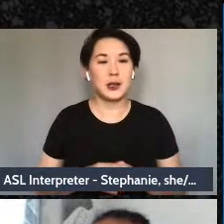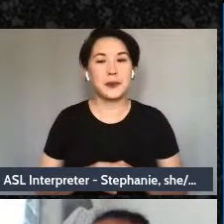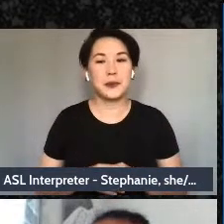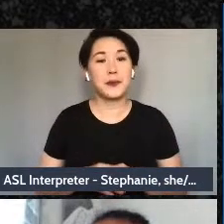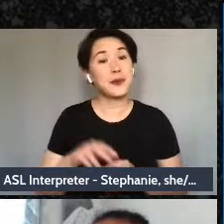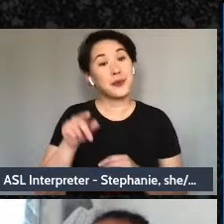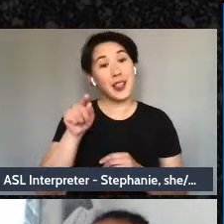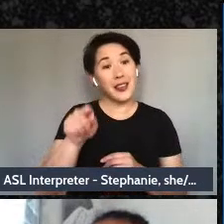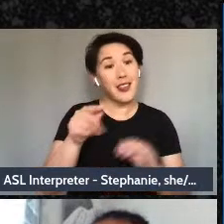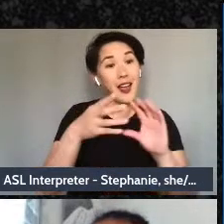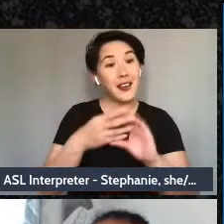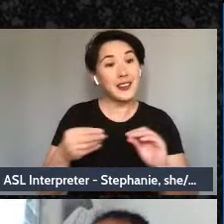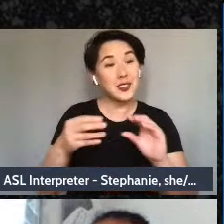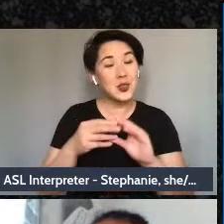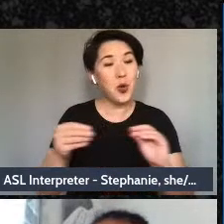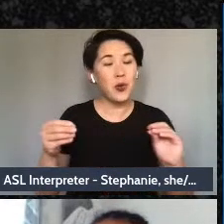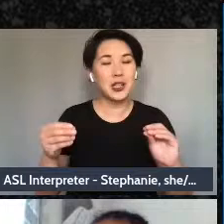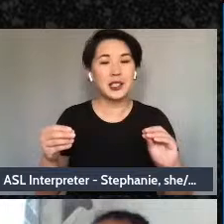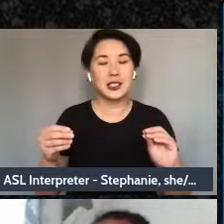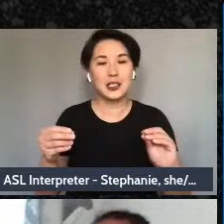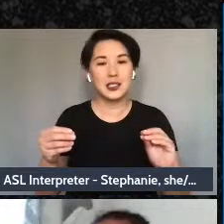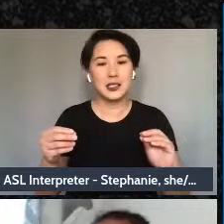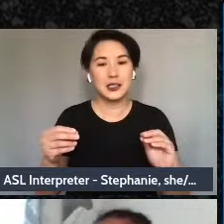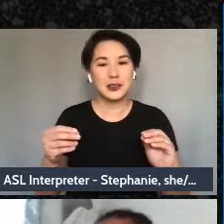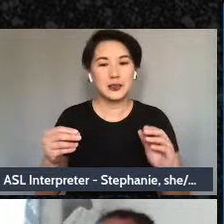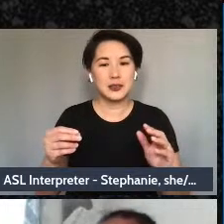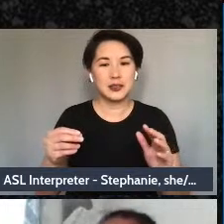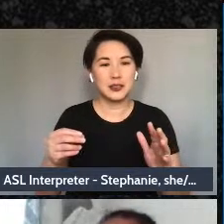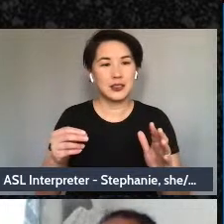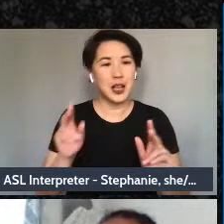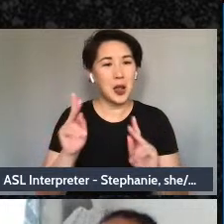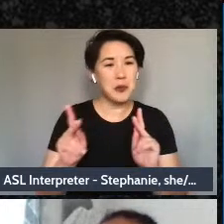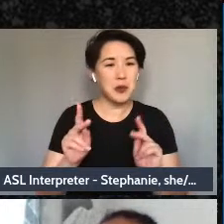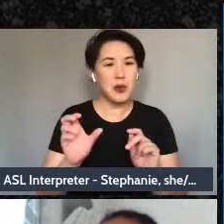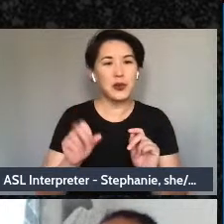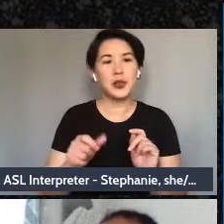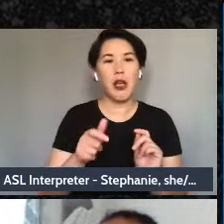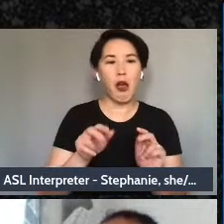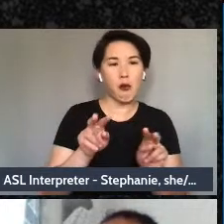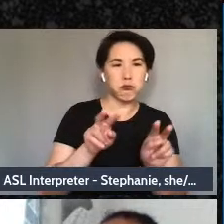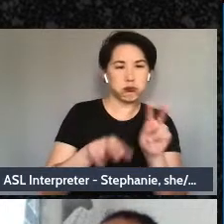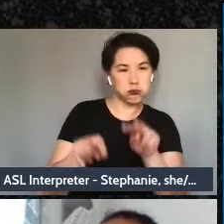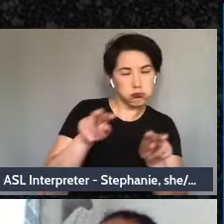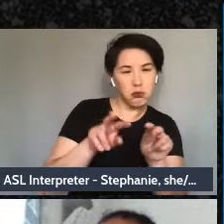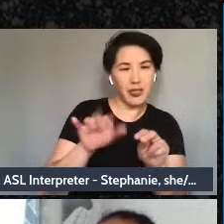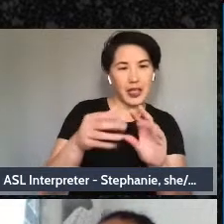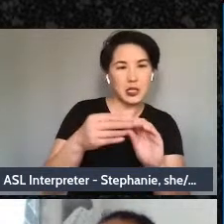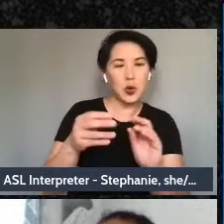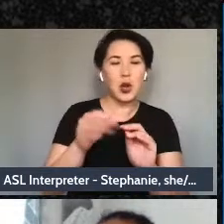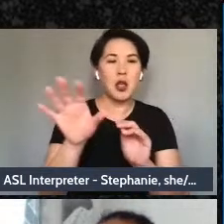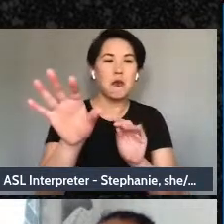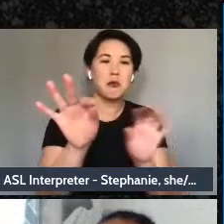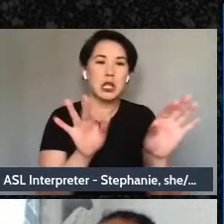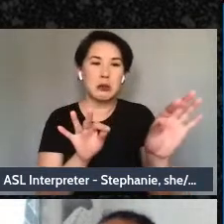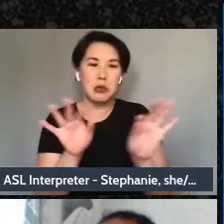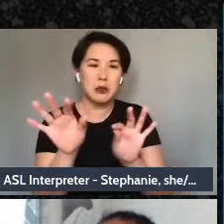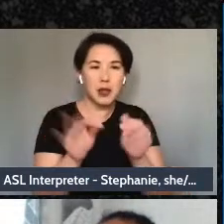can be people can cherry pick from it to take out what they want, for example. Next slide, please.